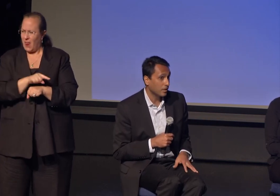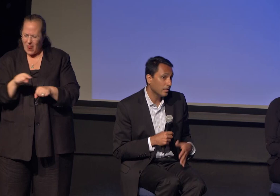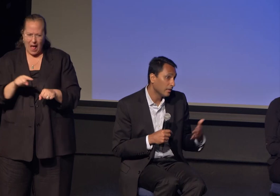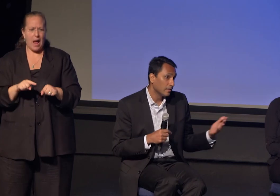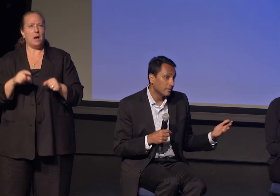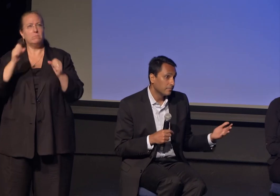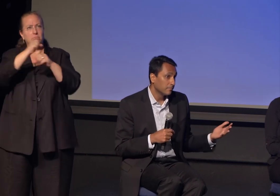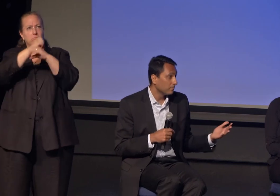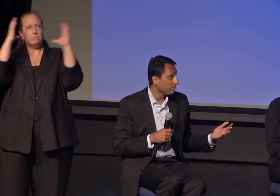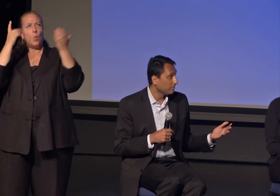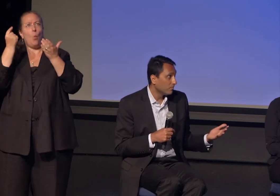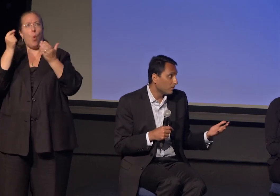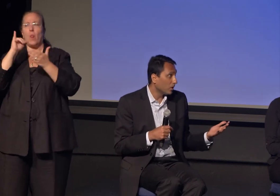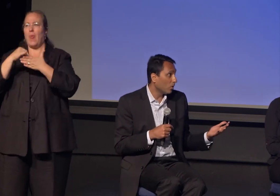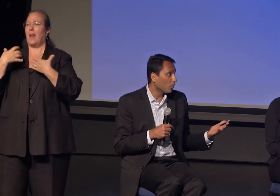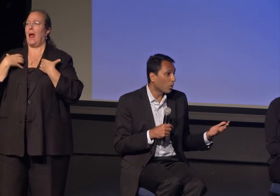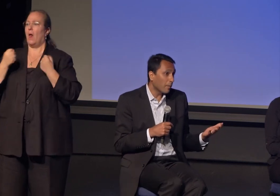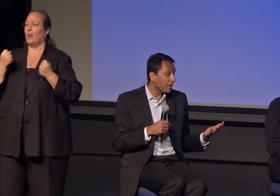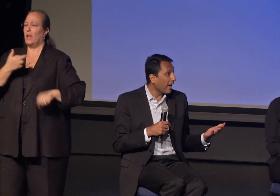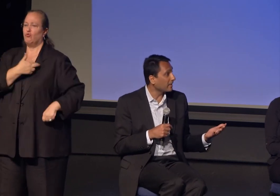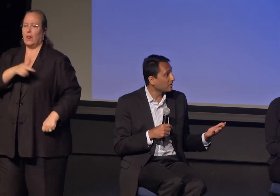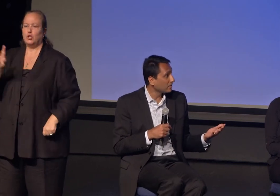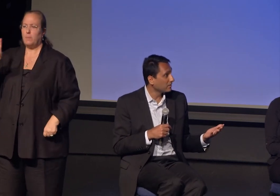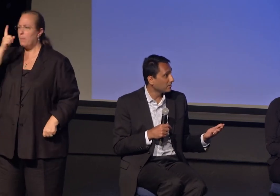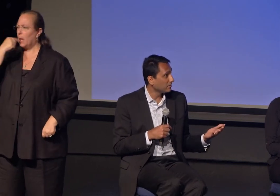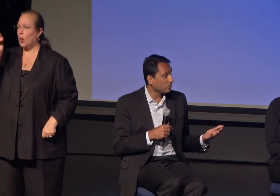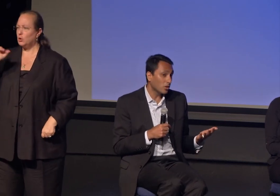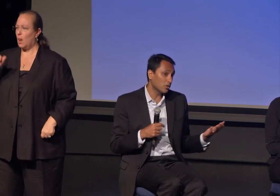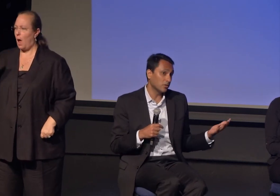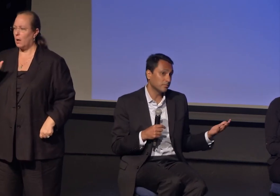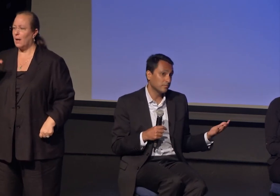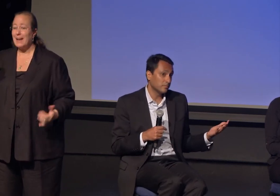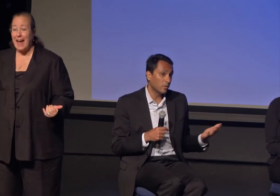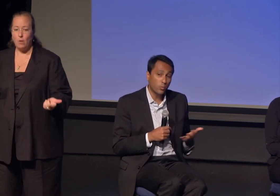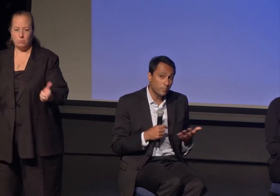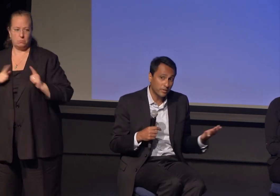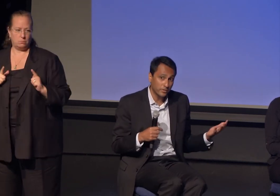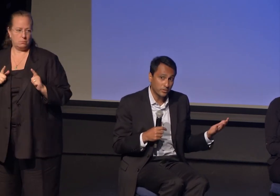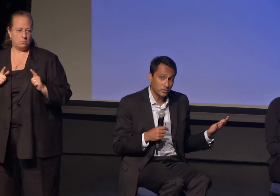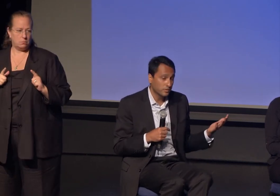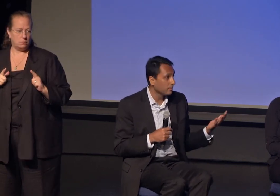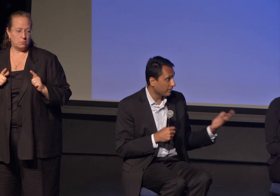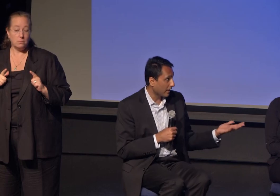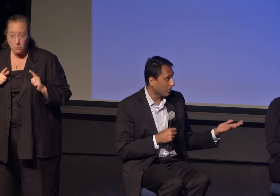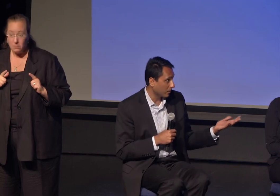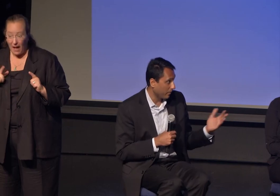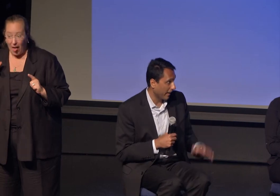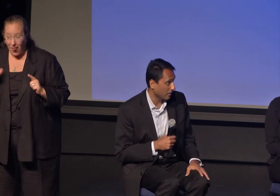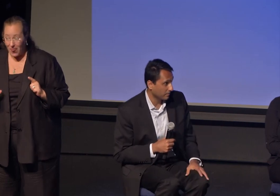We're up next. It's our turn. What a privilege. Thank you to the panel.